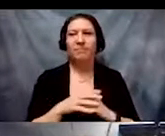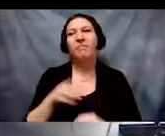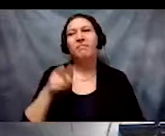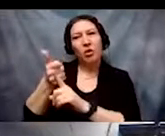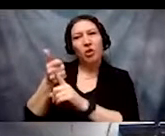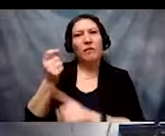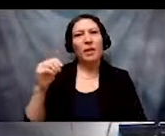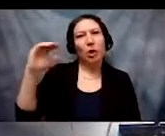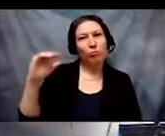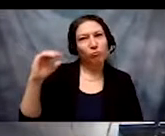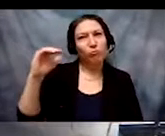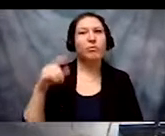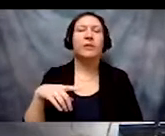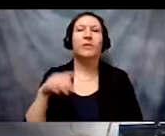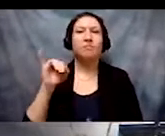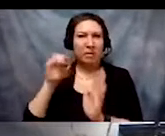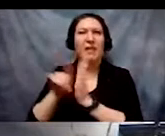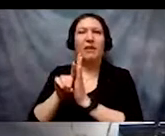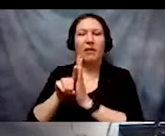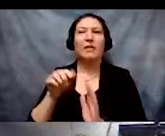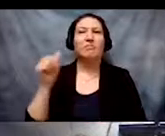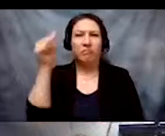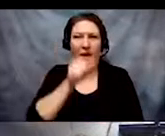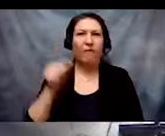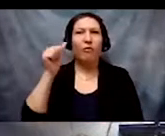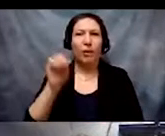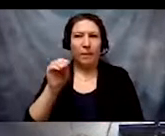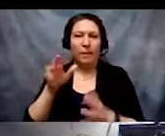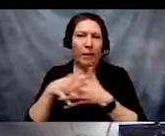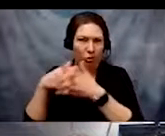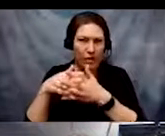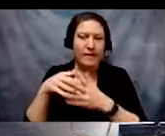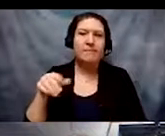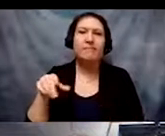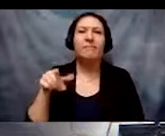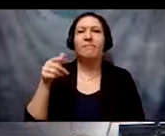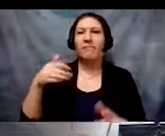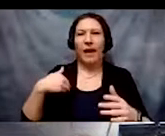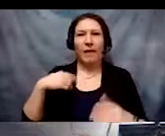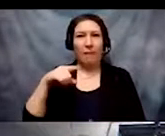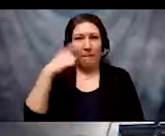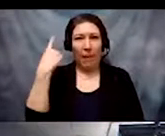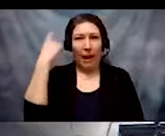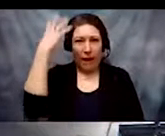identifies as African American and is wearing a black head wrap and